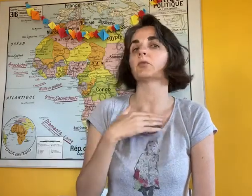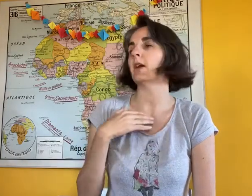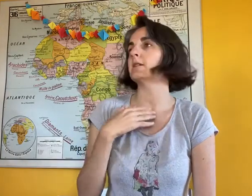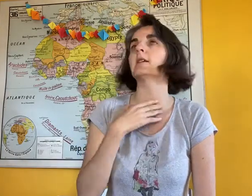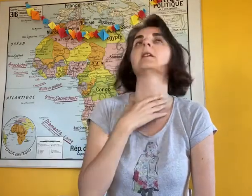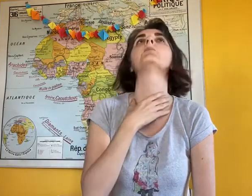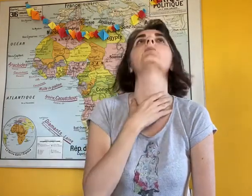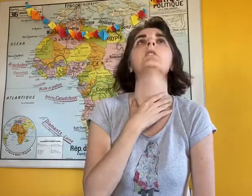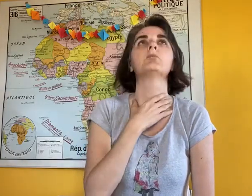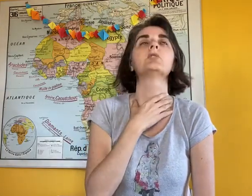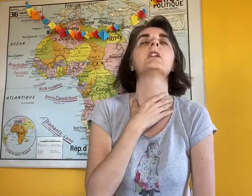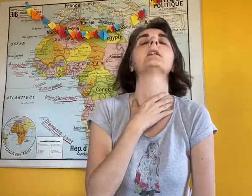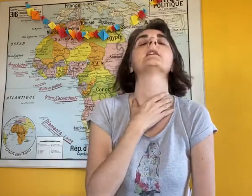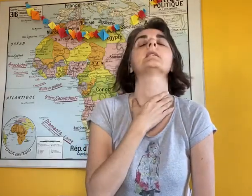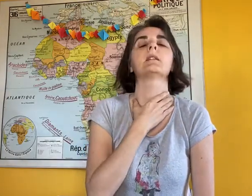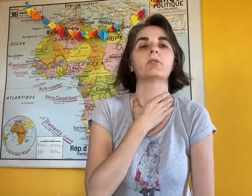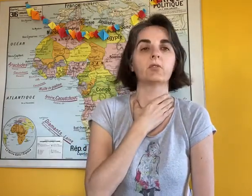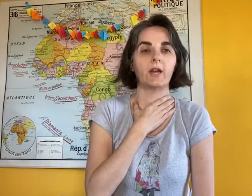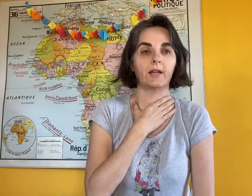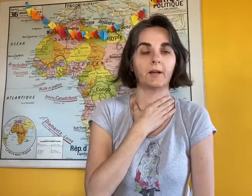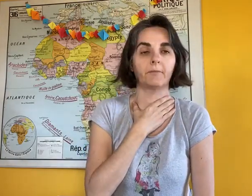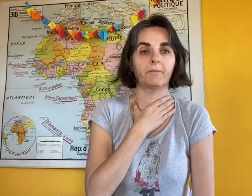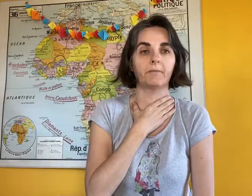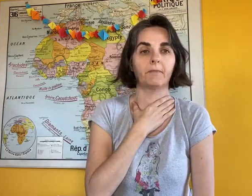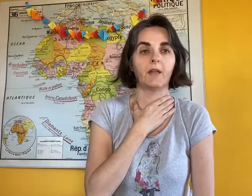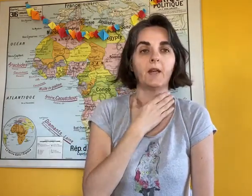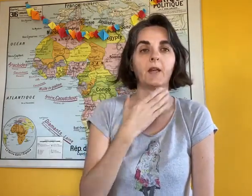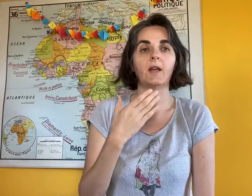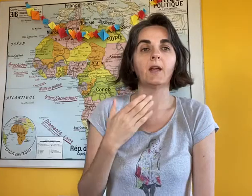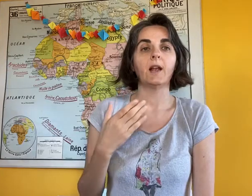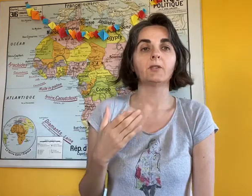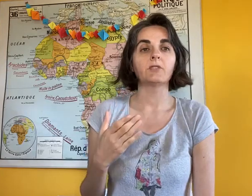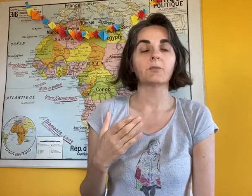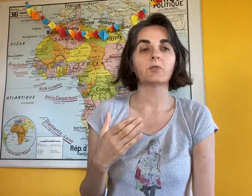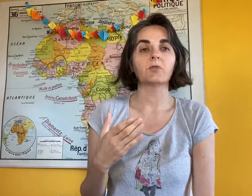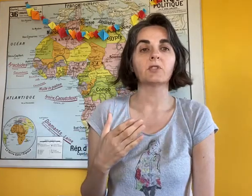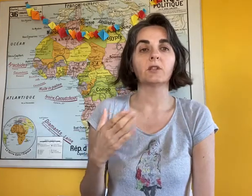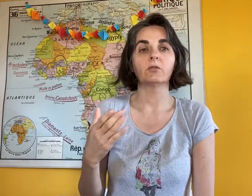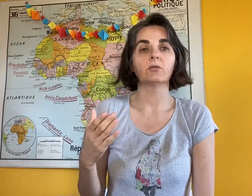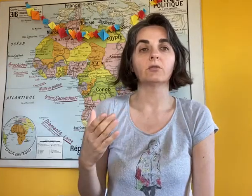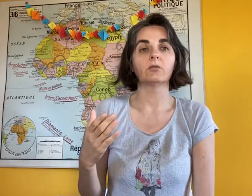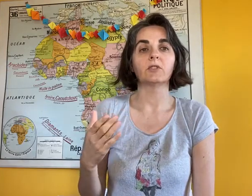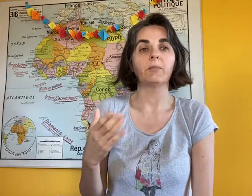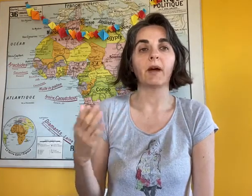axis and that he can move his head back and forth. The second thing that may sound